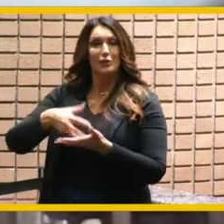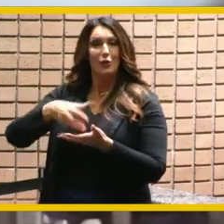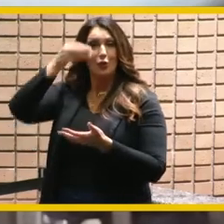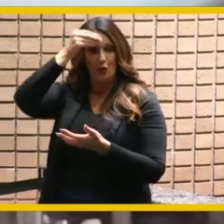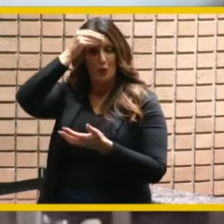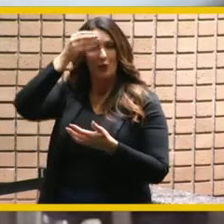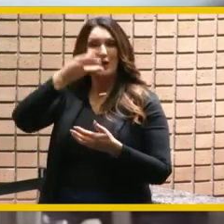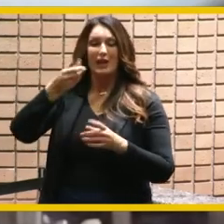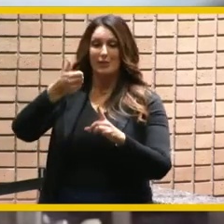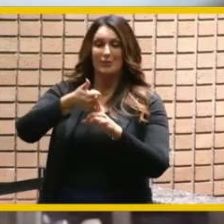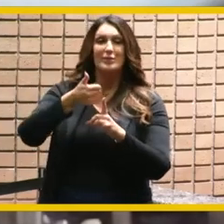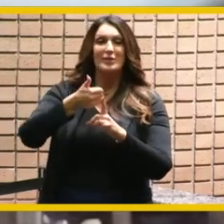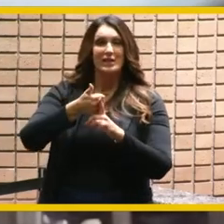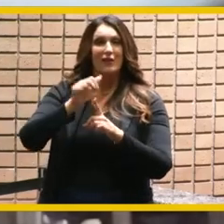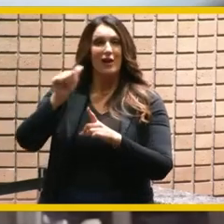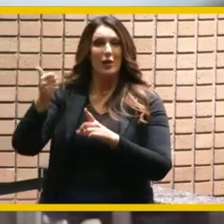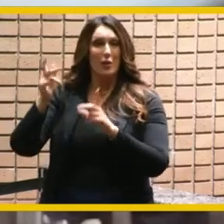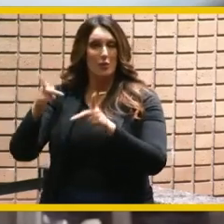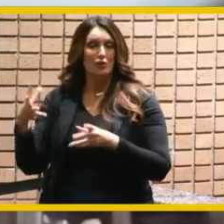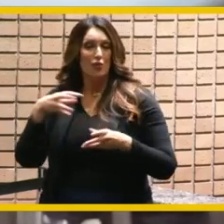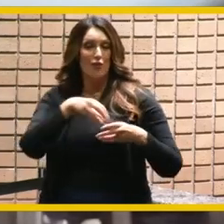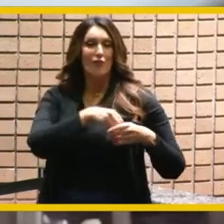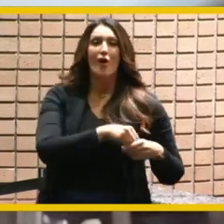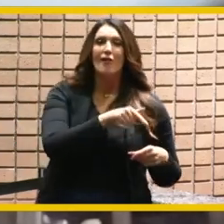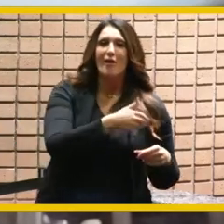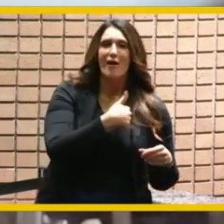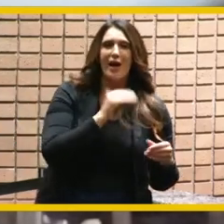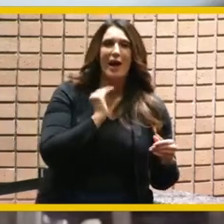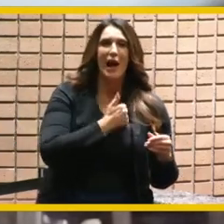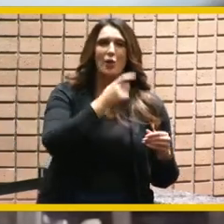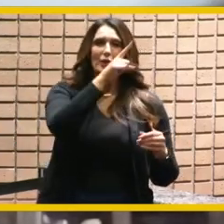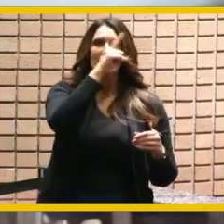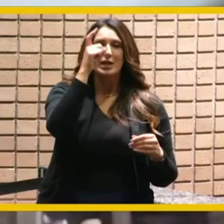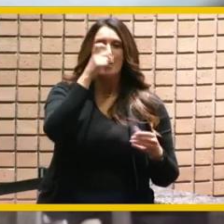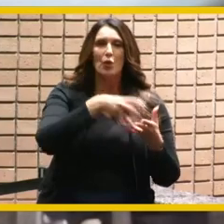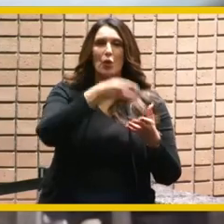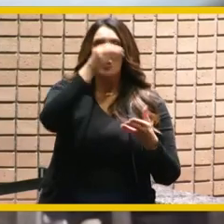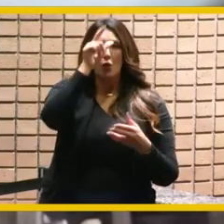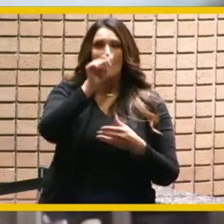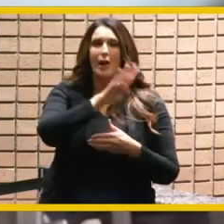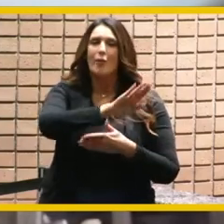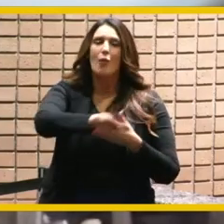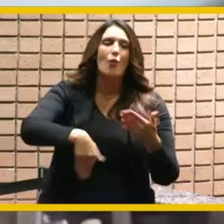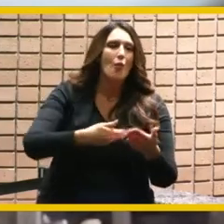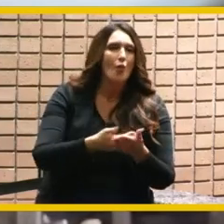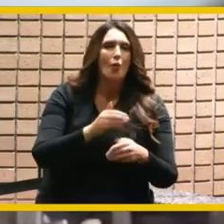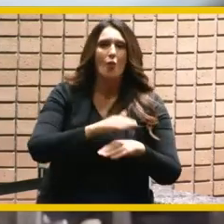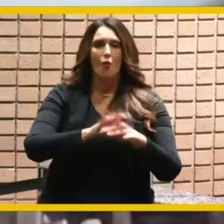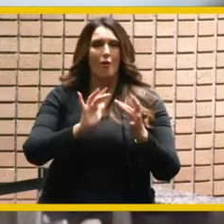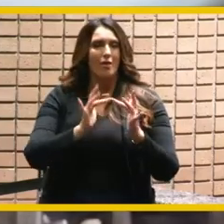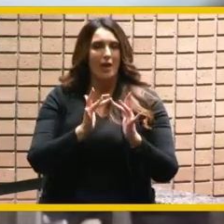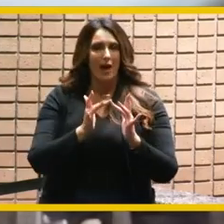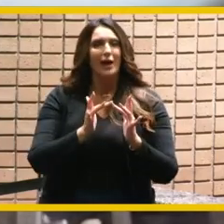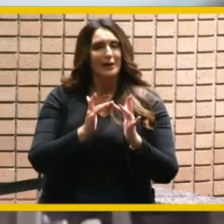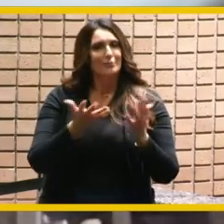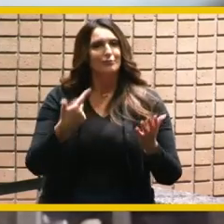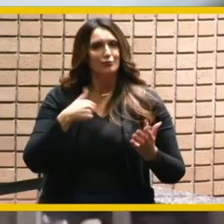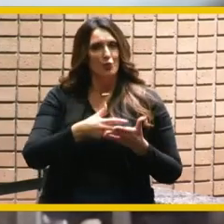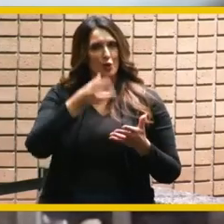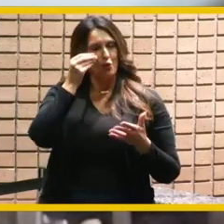resource for us when we had our summer learning labs all online earlier this year hard to believe